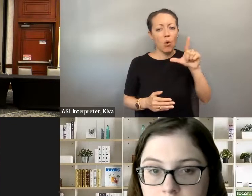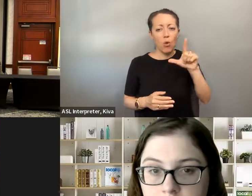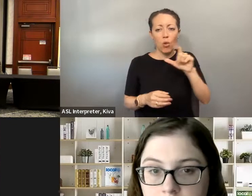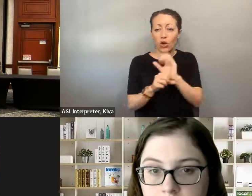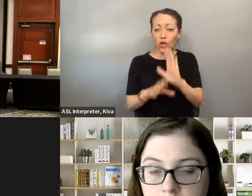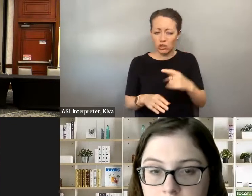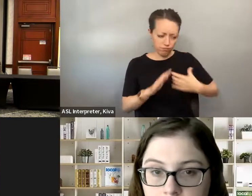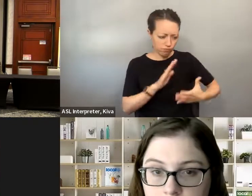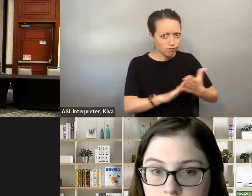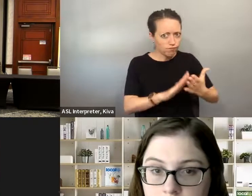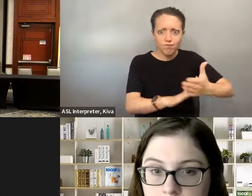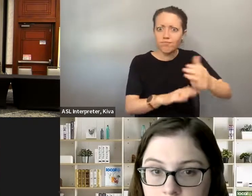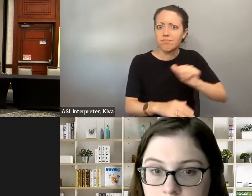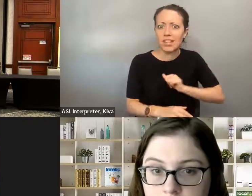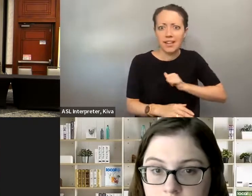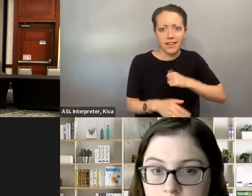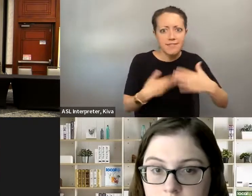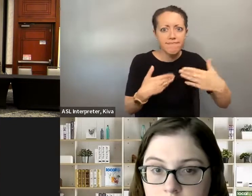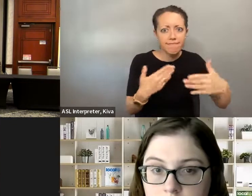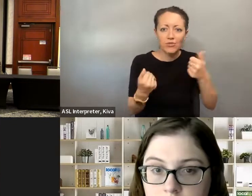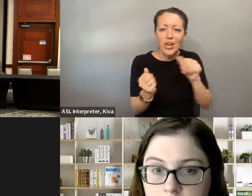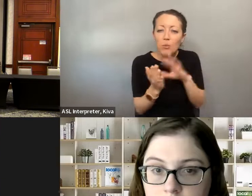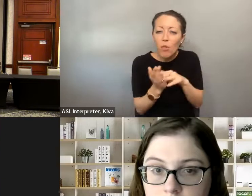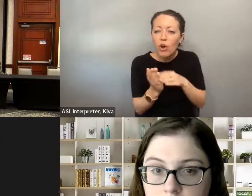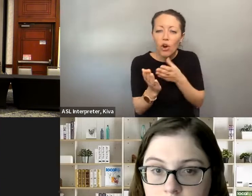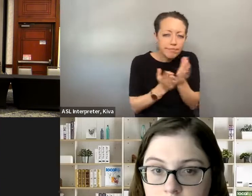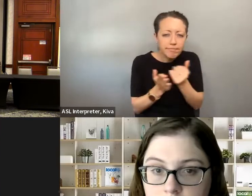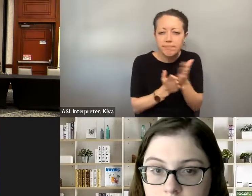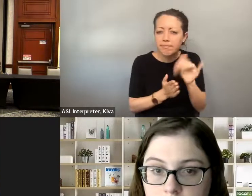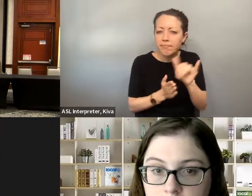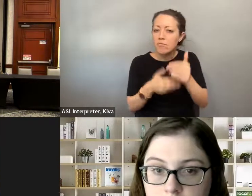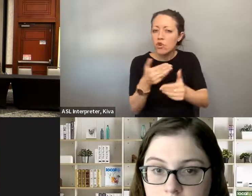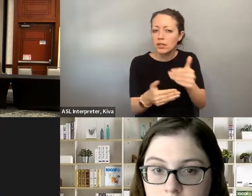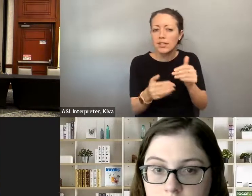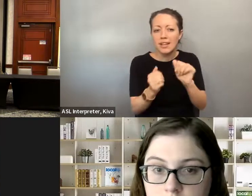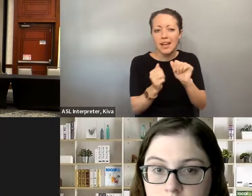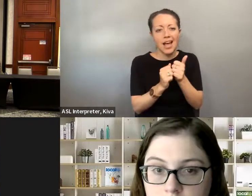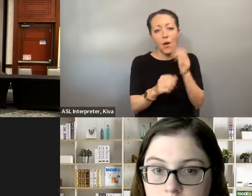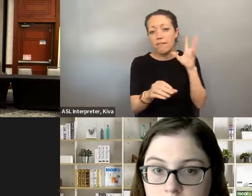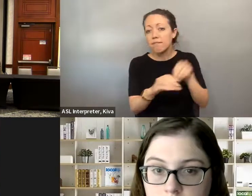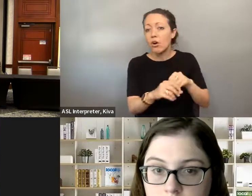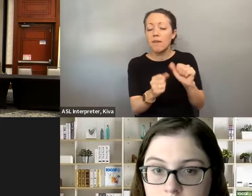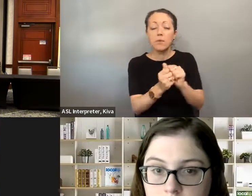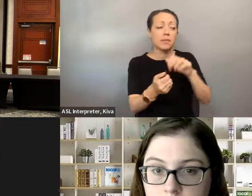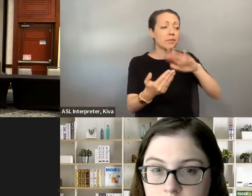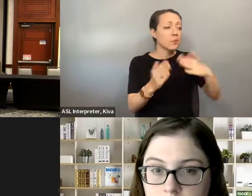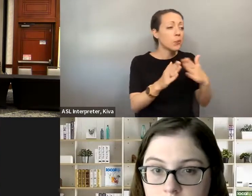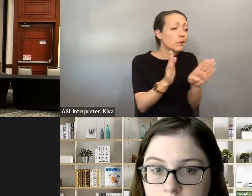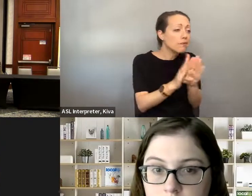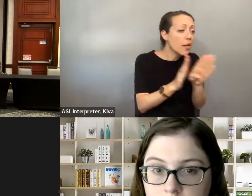I started getting involved with. You know when I was in Girl Scouts and working my way up in high School, I joined the Team Advisory Board for our Local supervisor elections and became of the youngest pull workers to be a precinct manager, and ran my own precinct for 8 local sup visor elections and ran my own precinct for eight years and then tried to learn all the different ins and outs